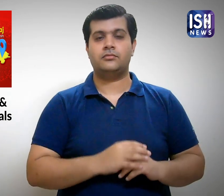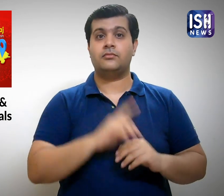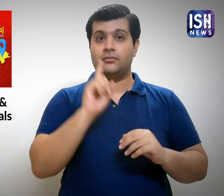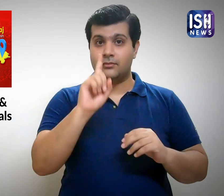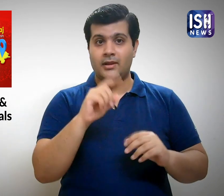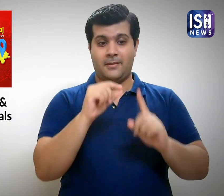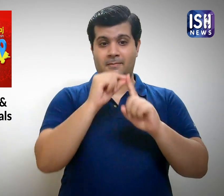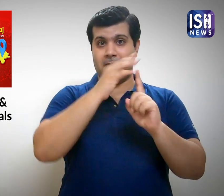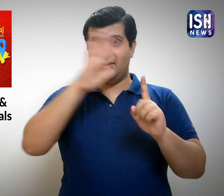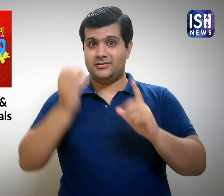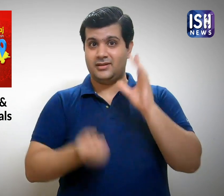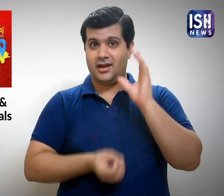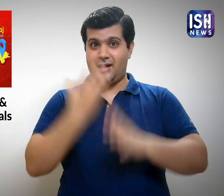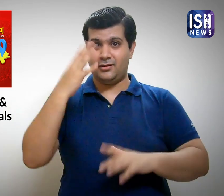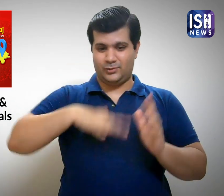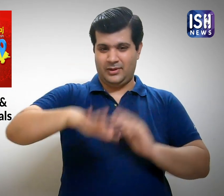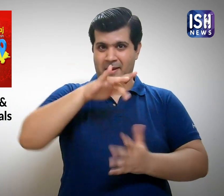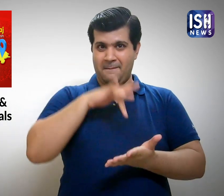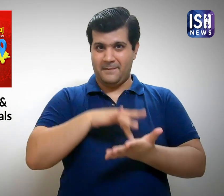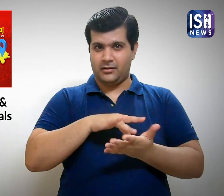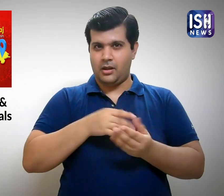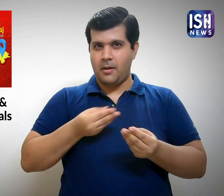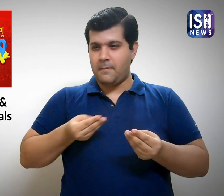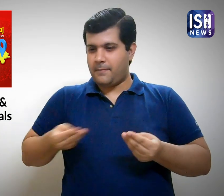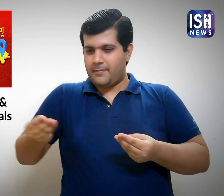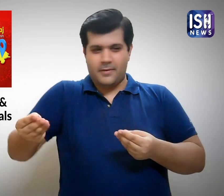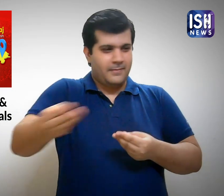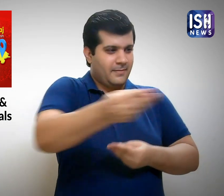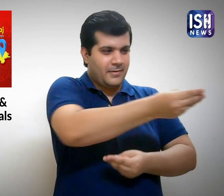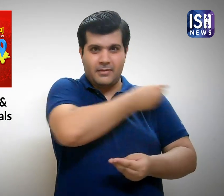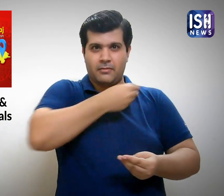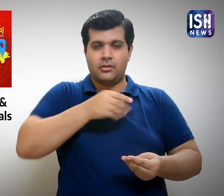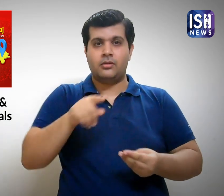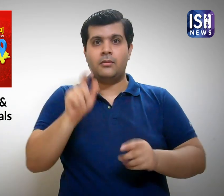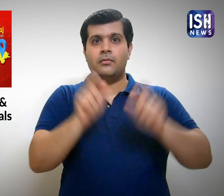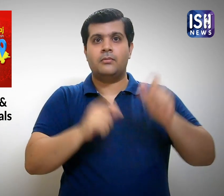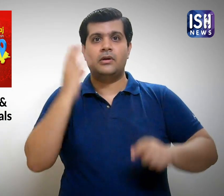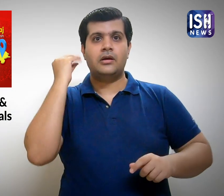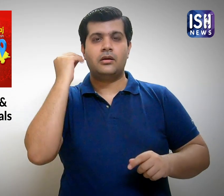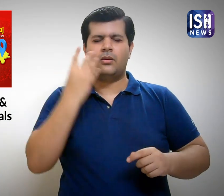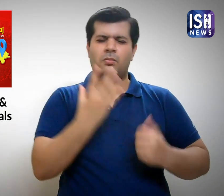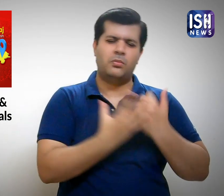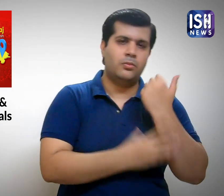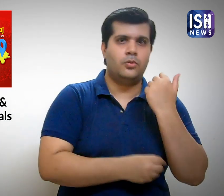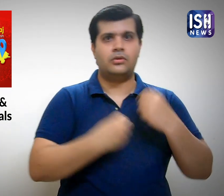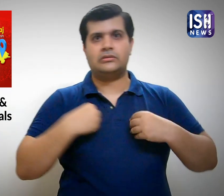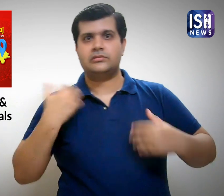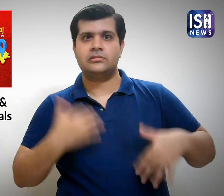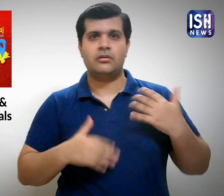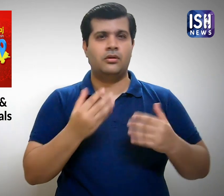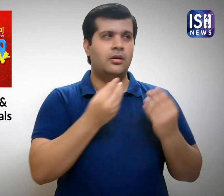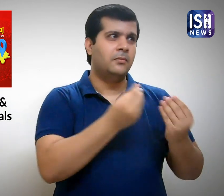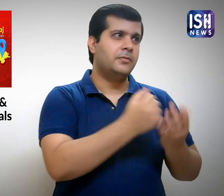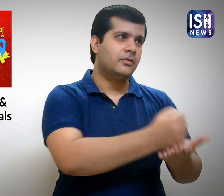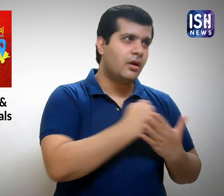Near the PAD association in Prayagraj, there were hearing individuals who were suffering and wanted help.